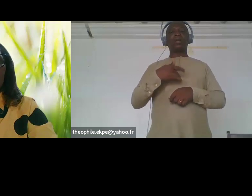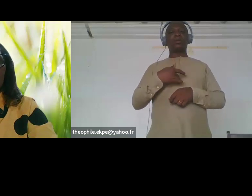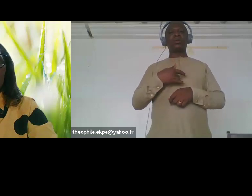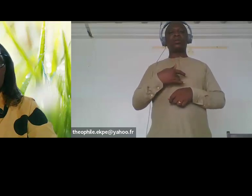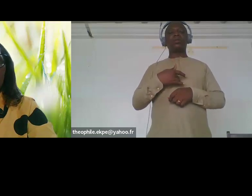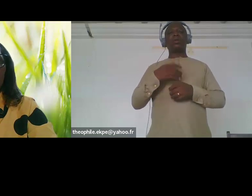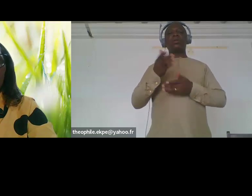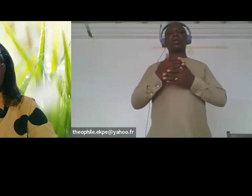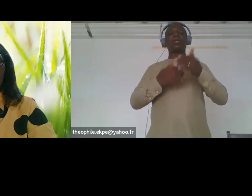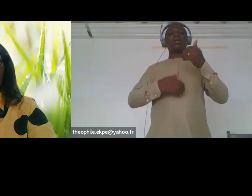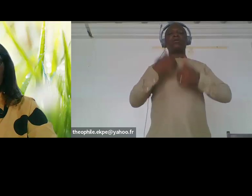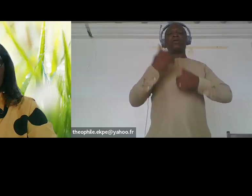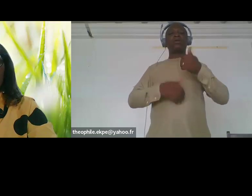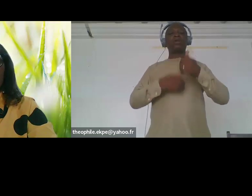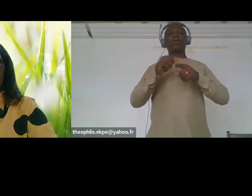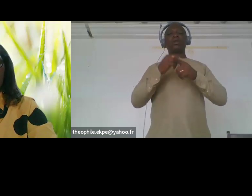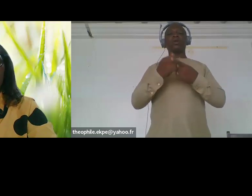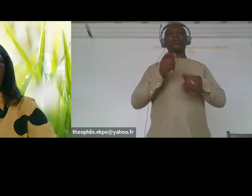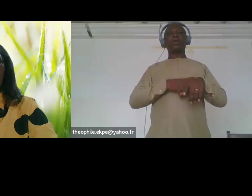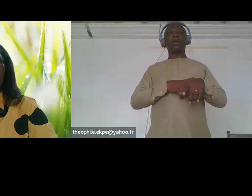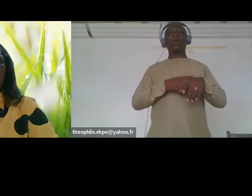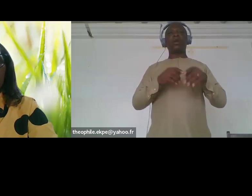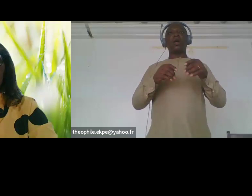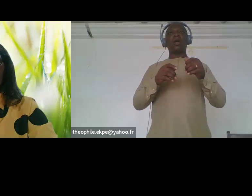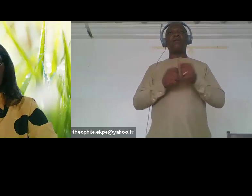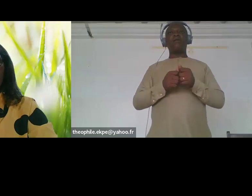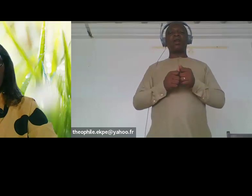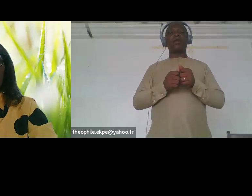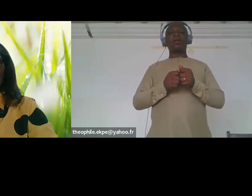advvocacy groups of women with disabilities they came up with climate